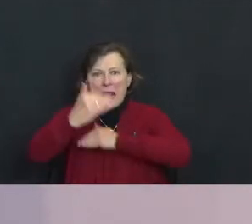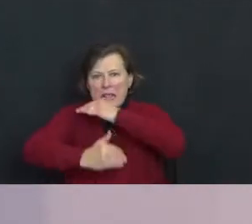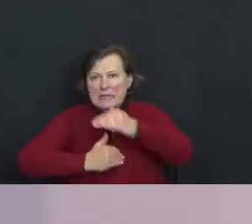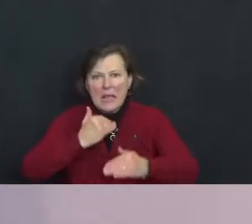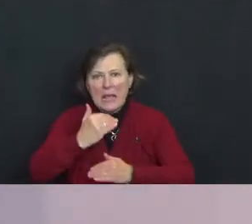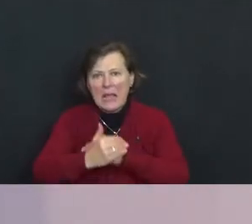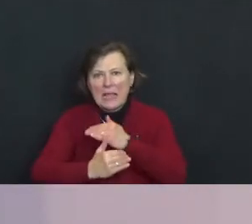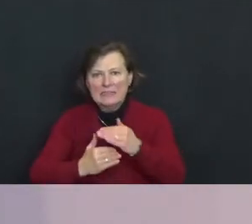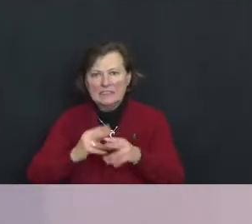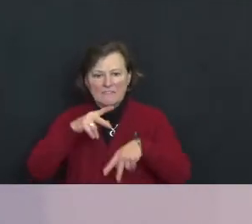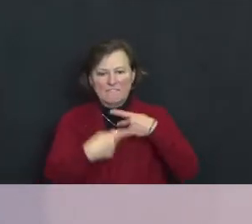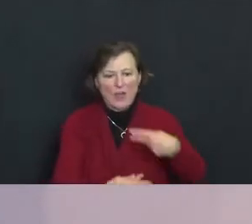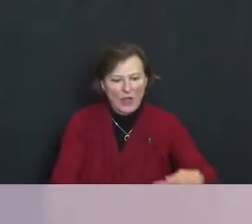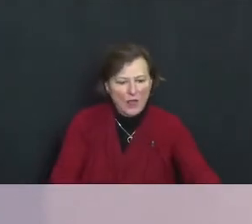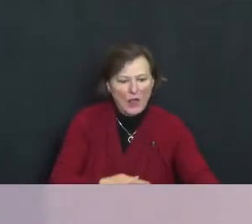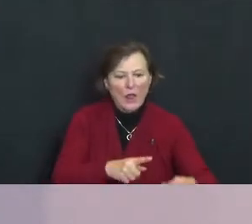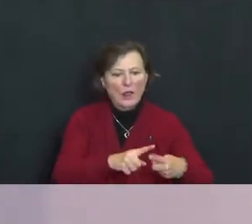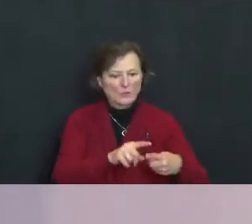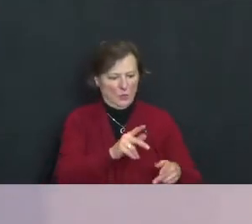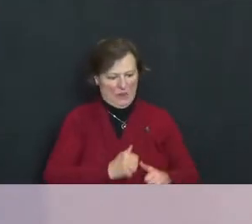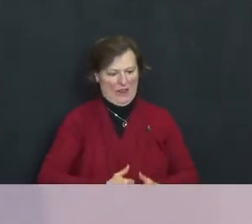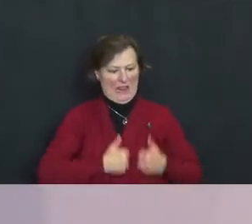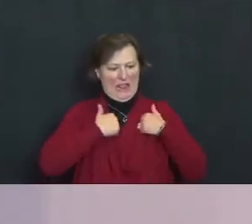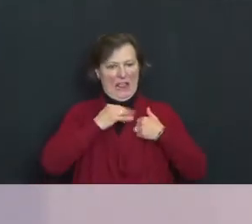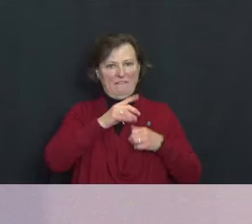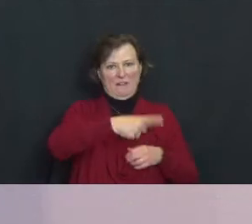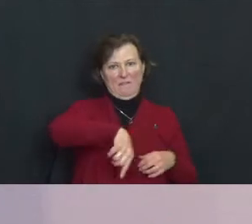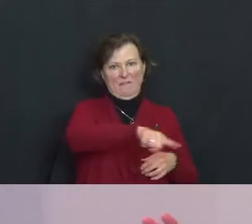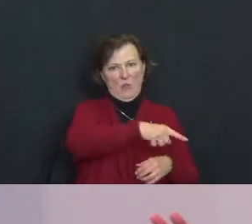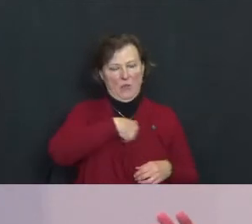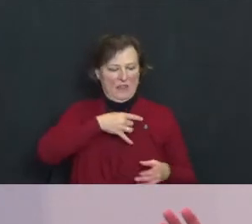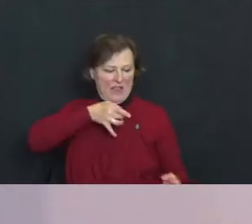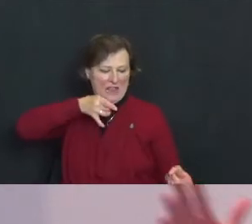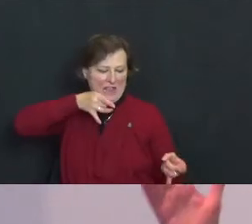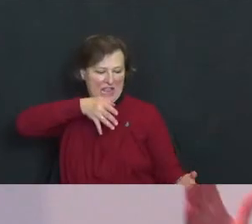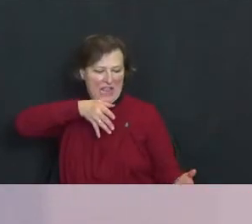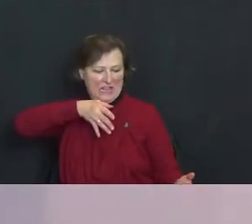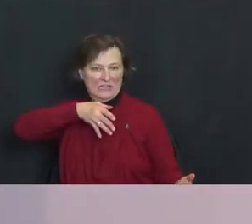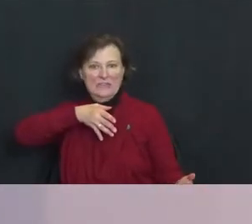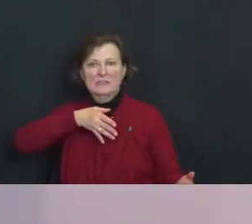They want them gone, or at least outvoted and marginalized - left outside to beg for